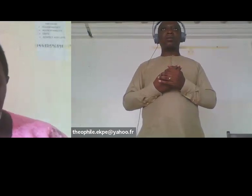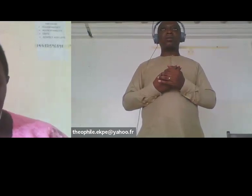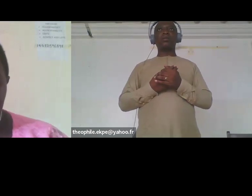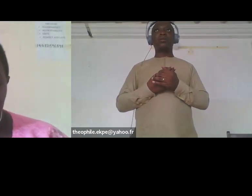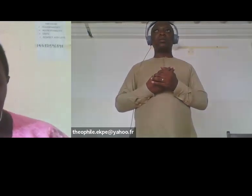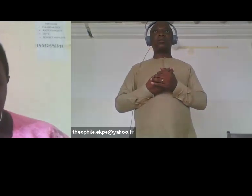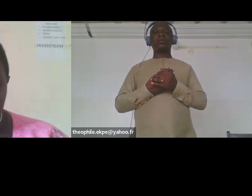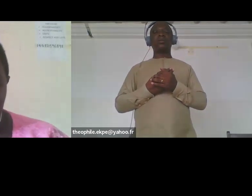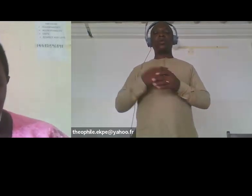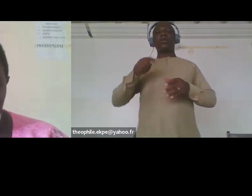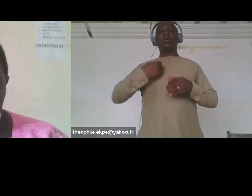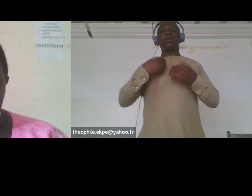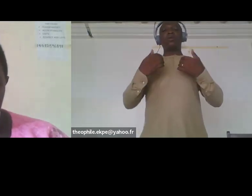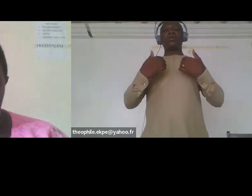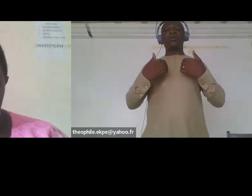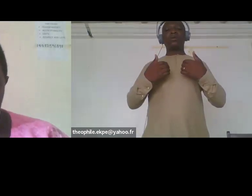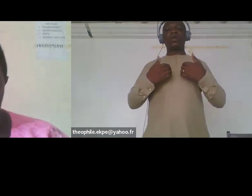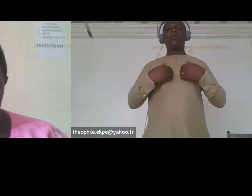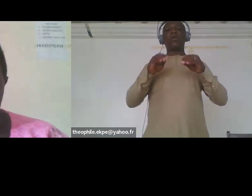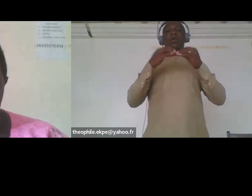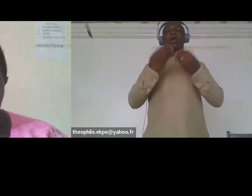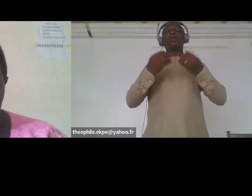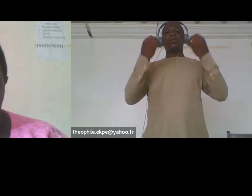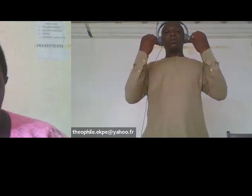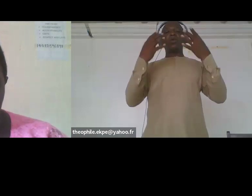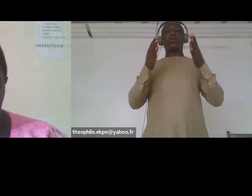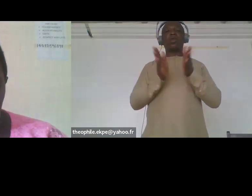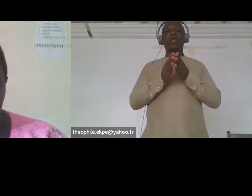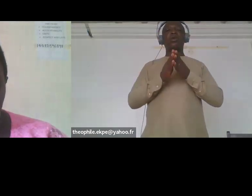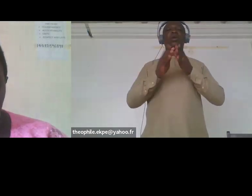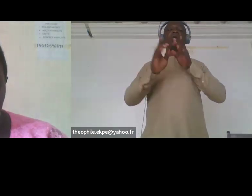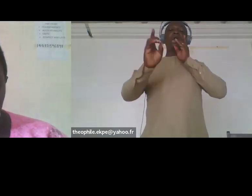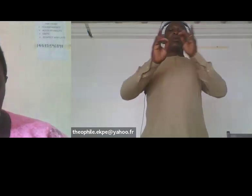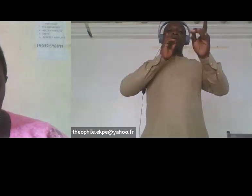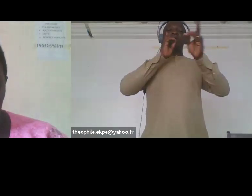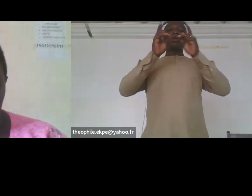of dialogue meetings with the target decision makers to influence inclusion